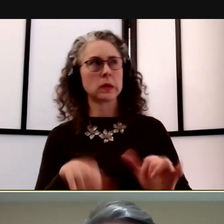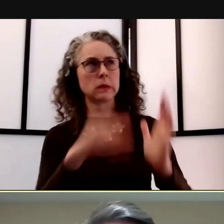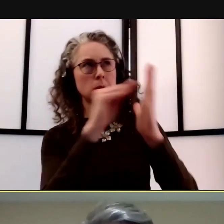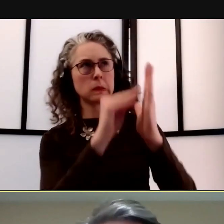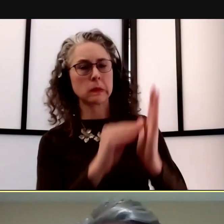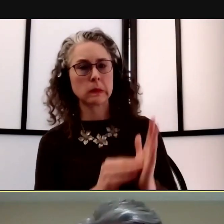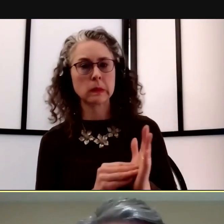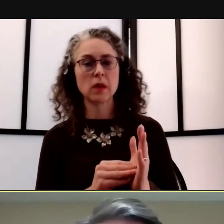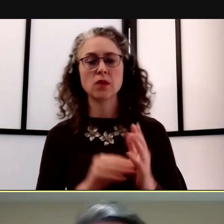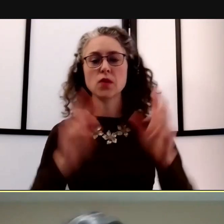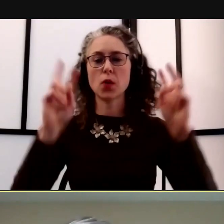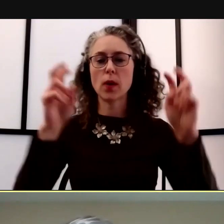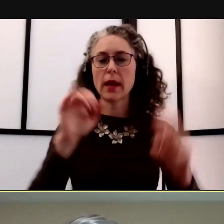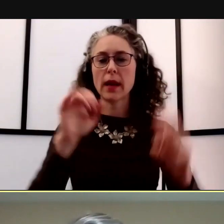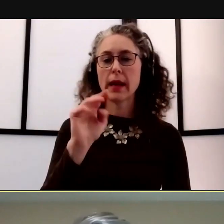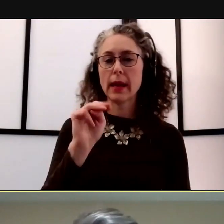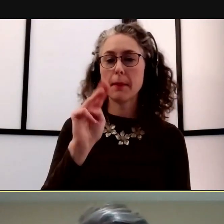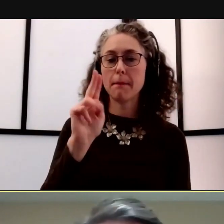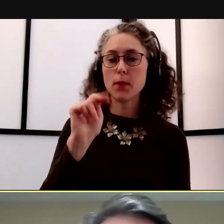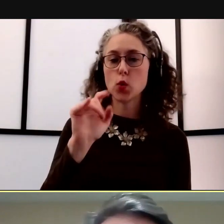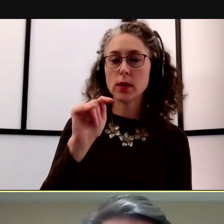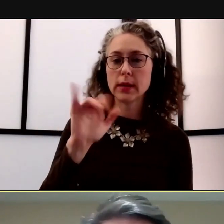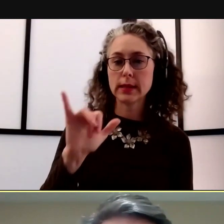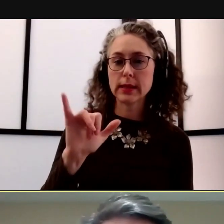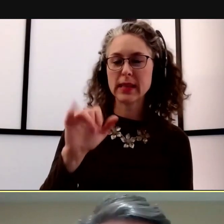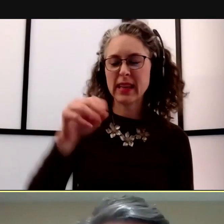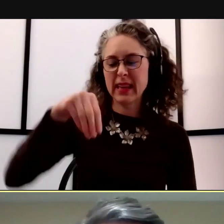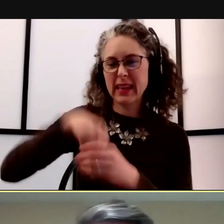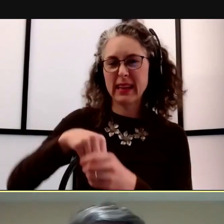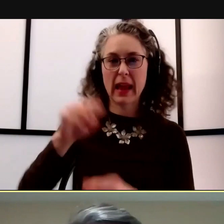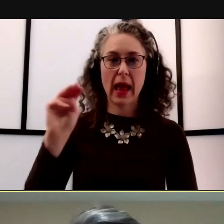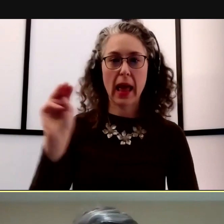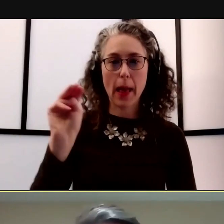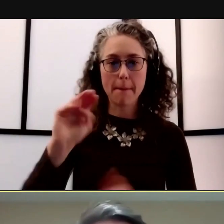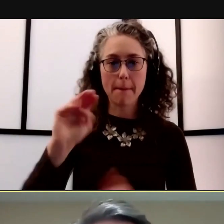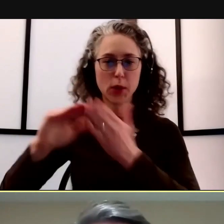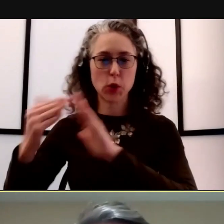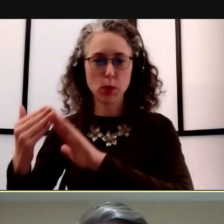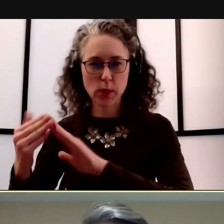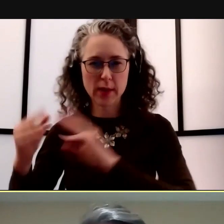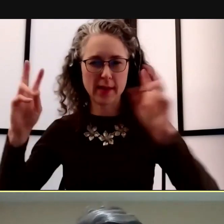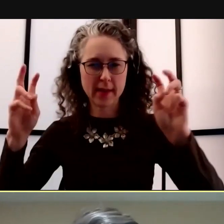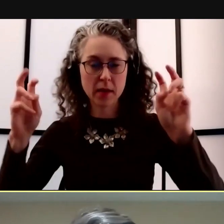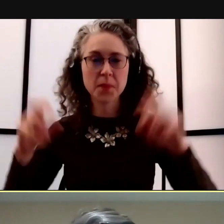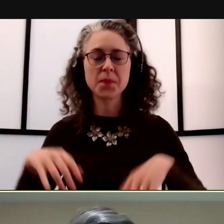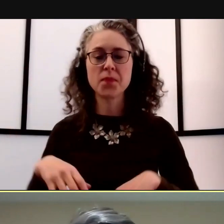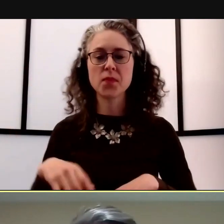in the M community, and we're sort of branding it that way to sort of figure out where we are on those things.